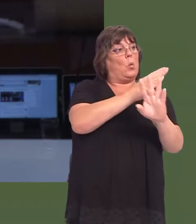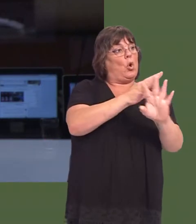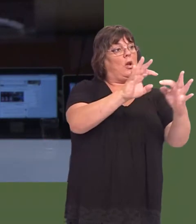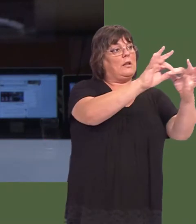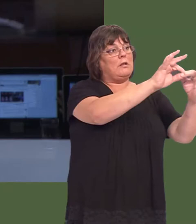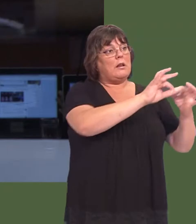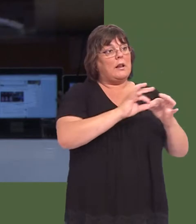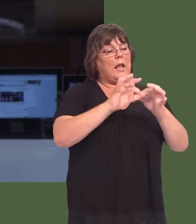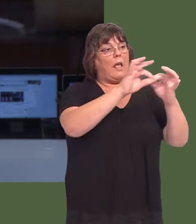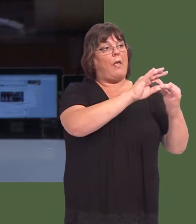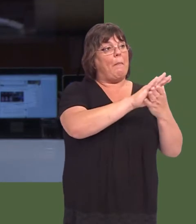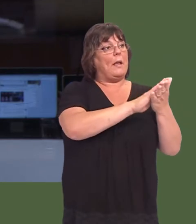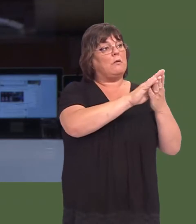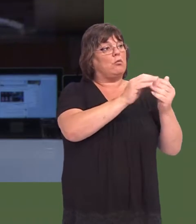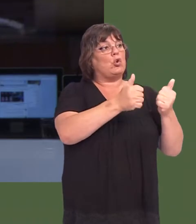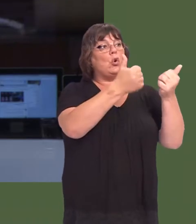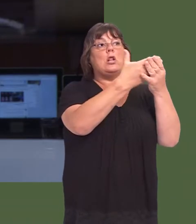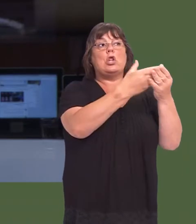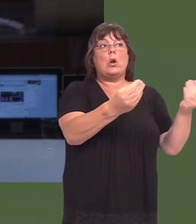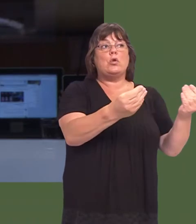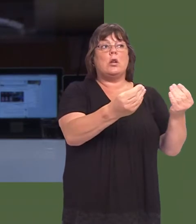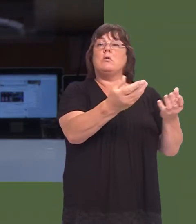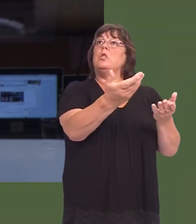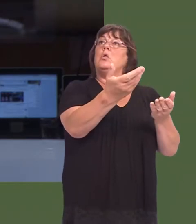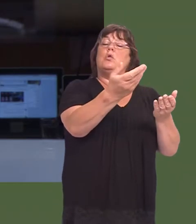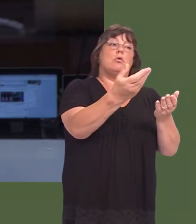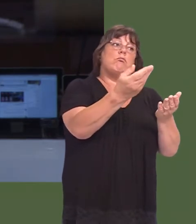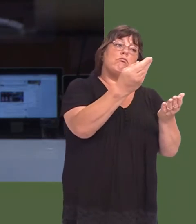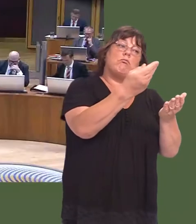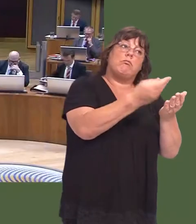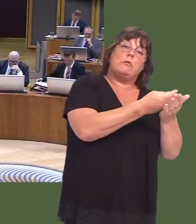an initial solution that is cost-effective and practical as well as being sensible?